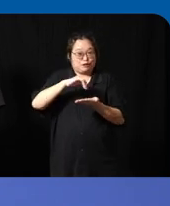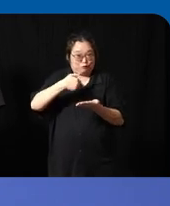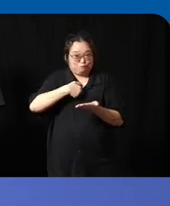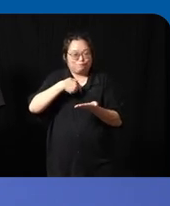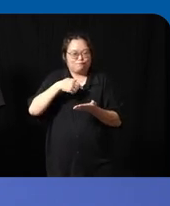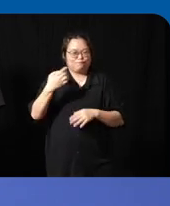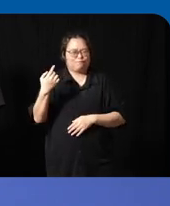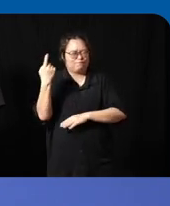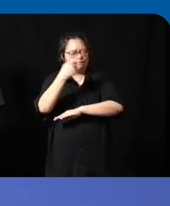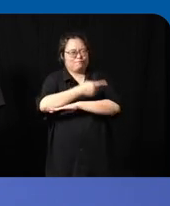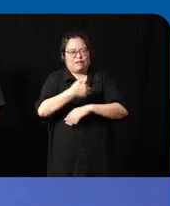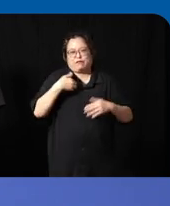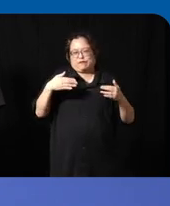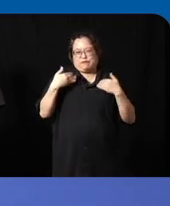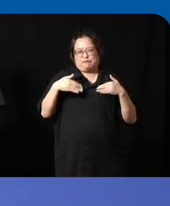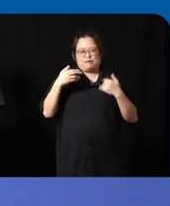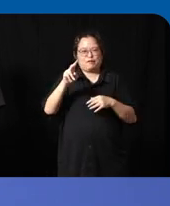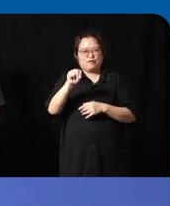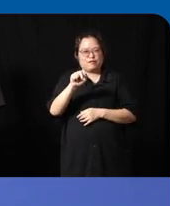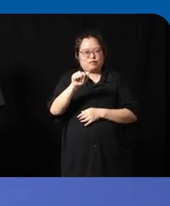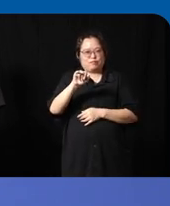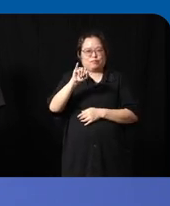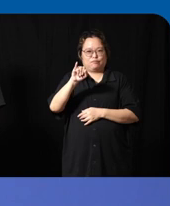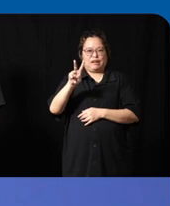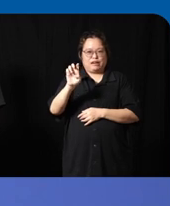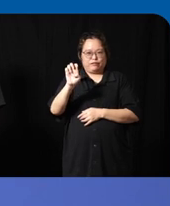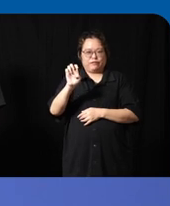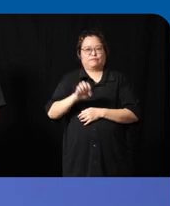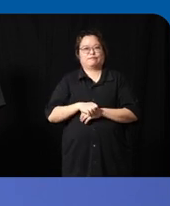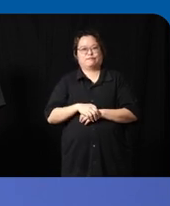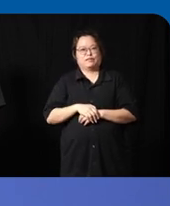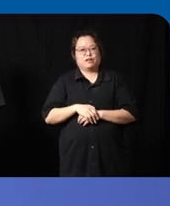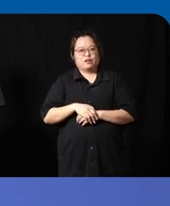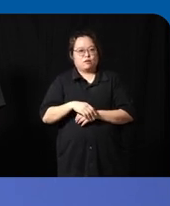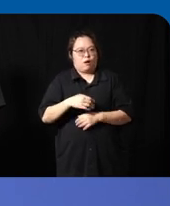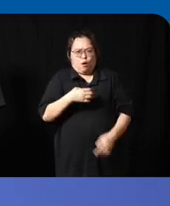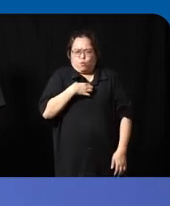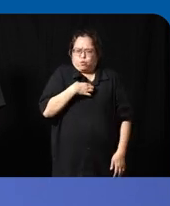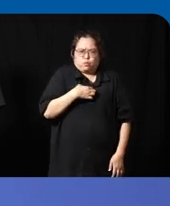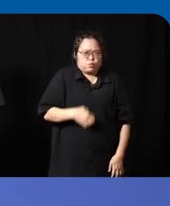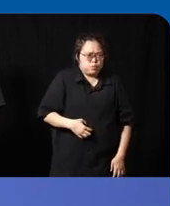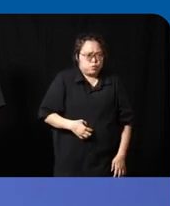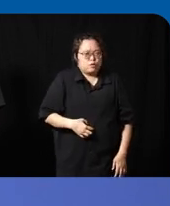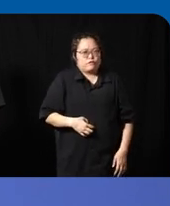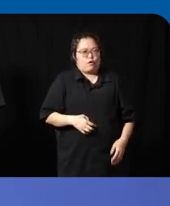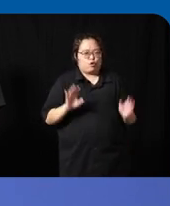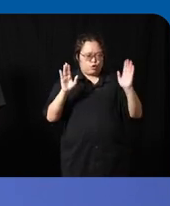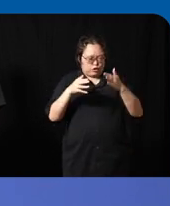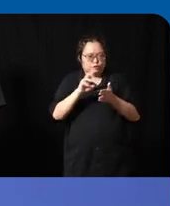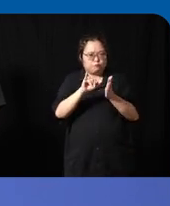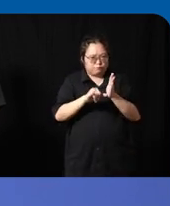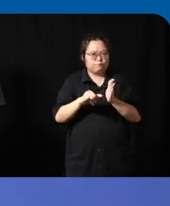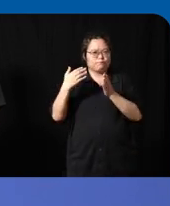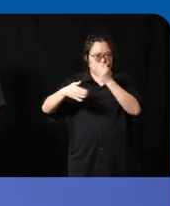uh very young and naive I felt a strong passion for the autistic Community even back then and I